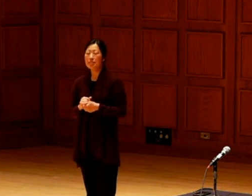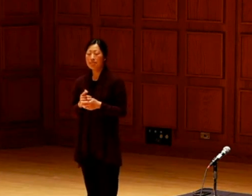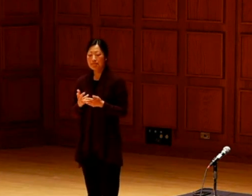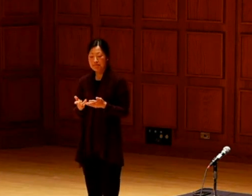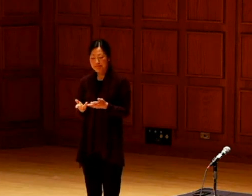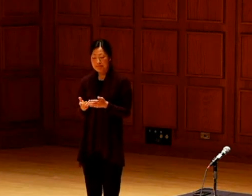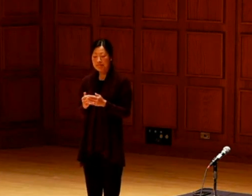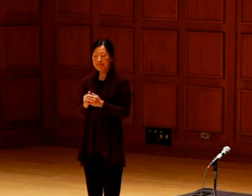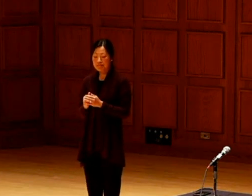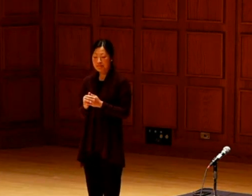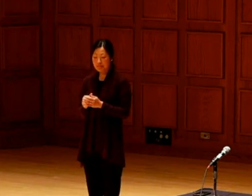you either.